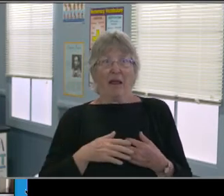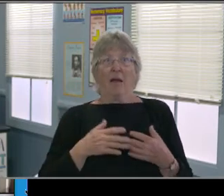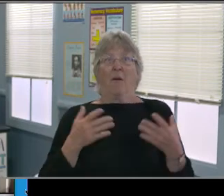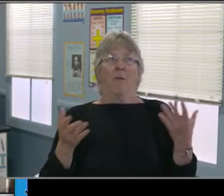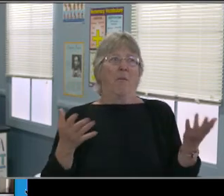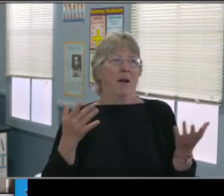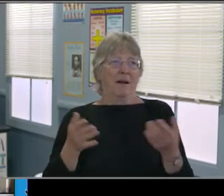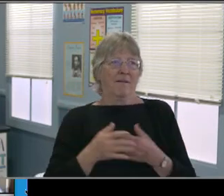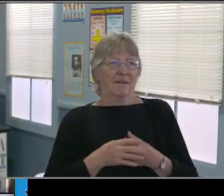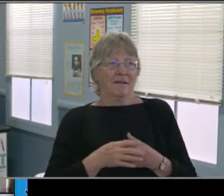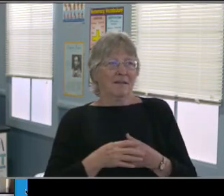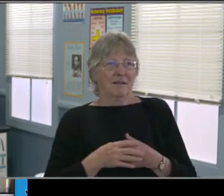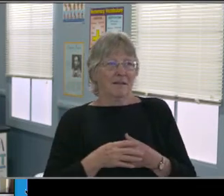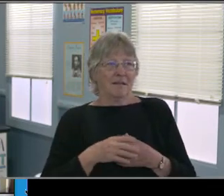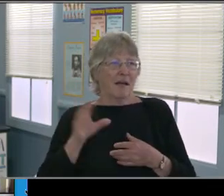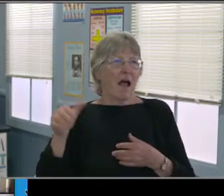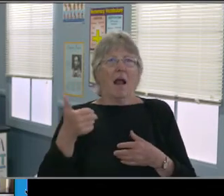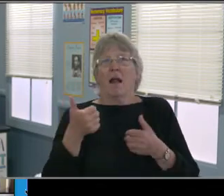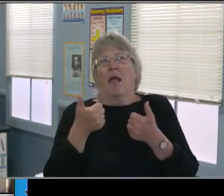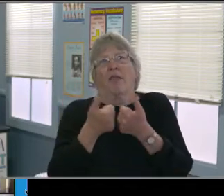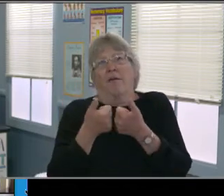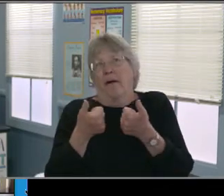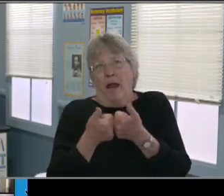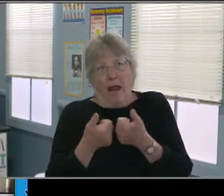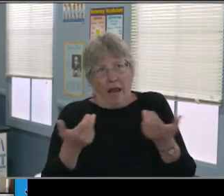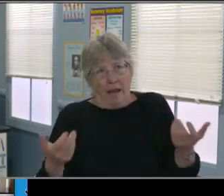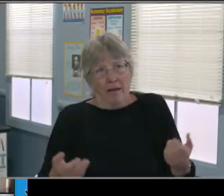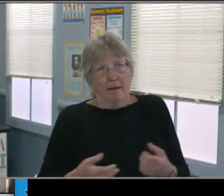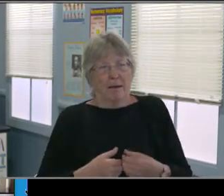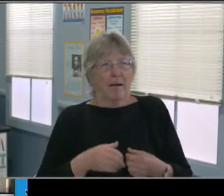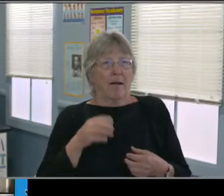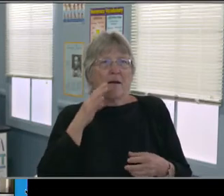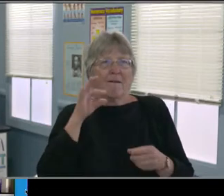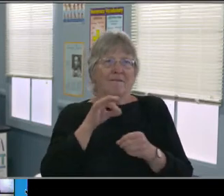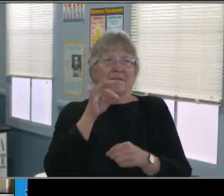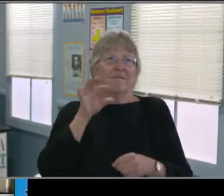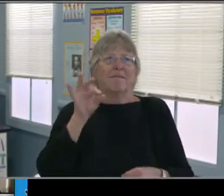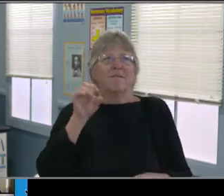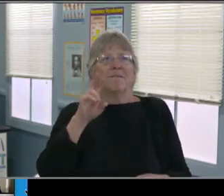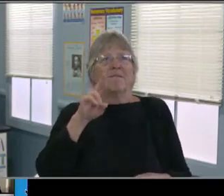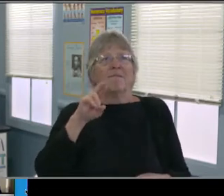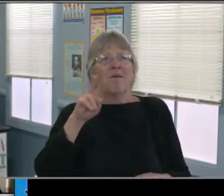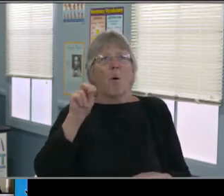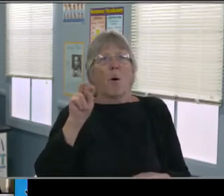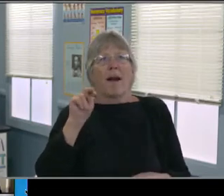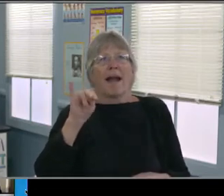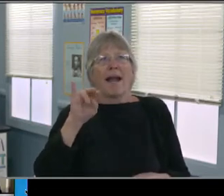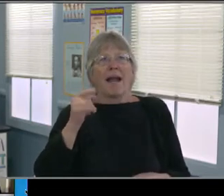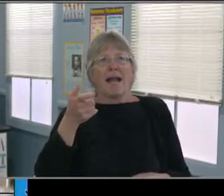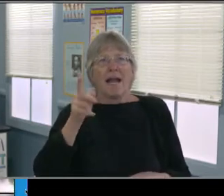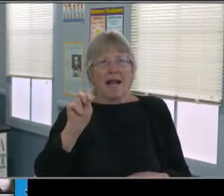for really working to provide that for us in a Zoom format. And I'm very condensed time.